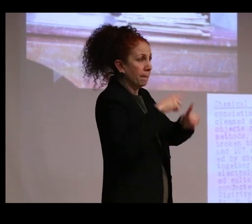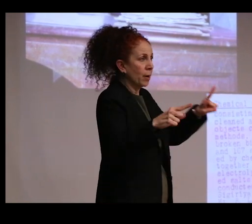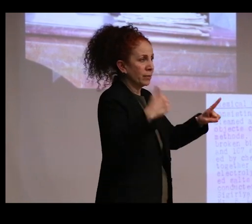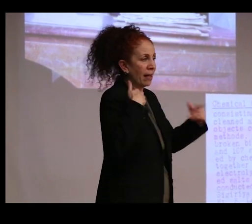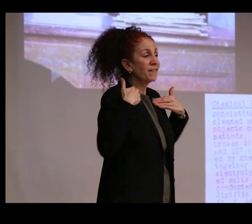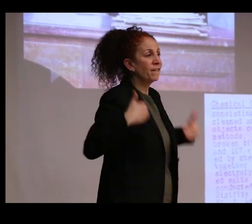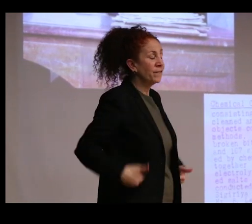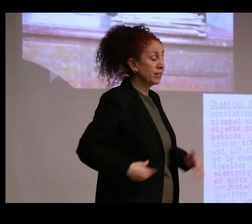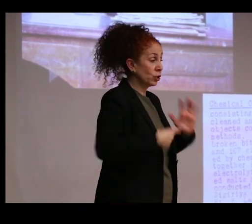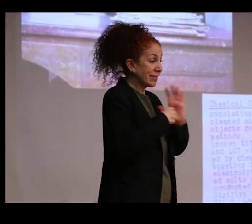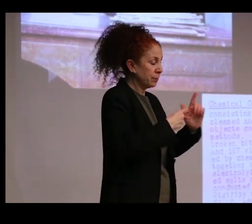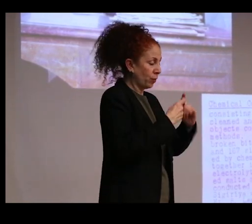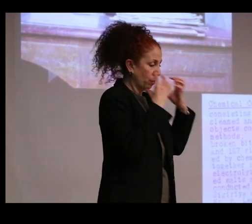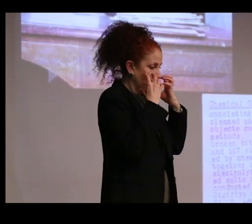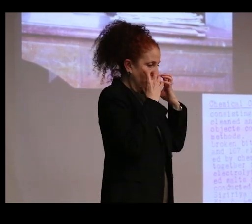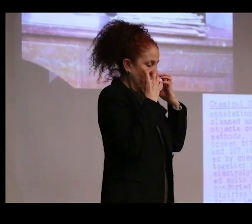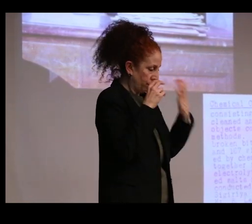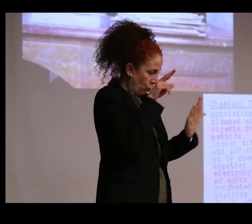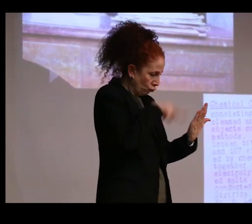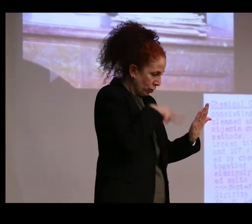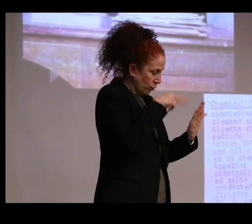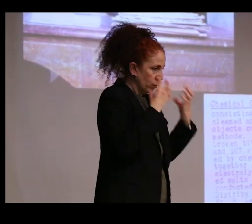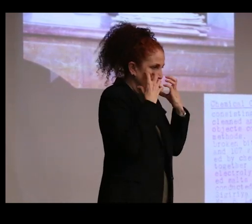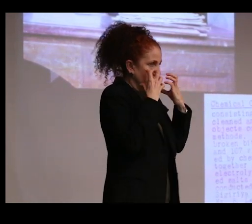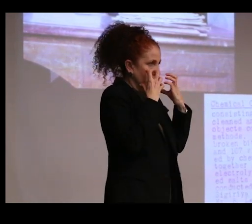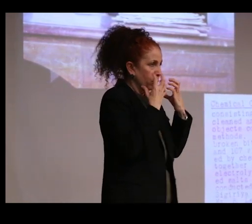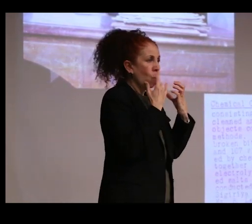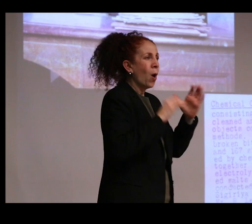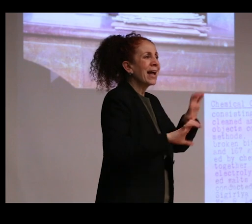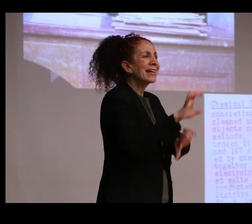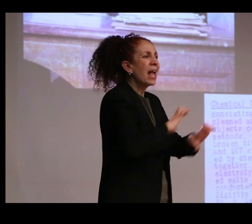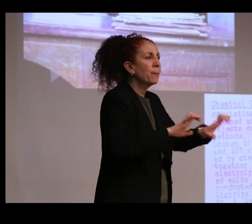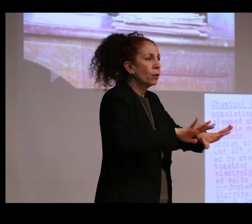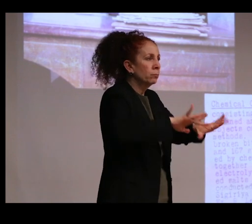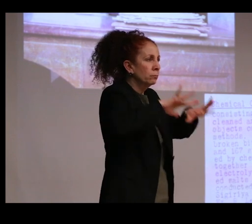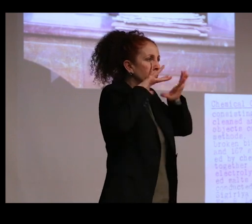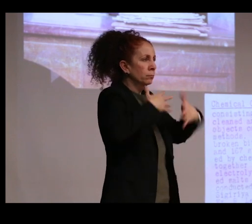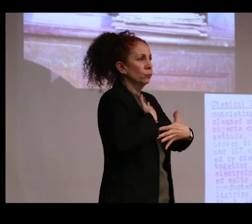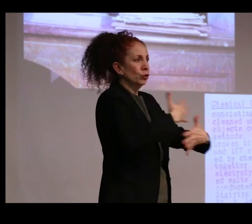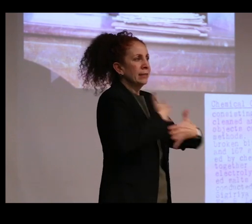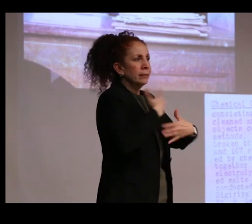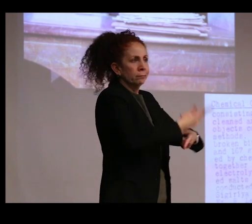the documents because they'd been fumigated with the chemical paradichlorobenzene, the legacy